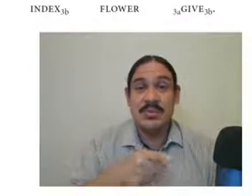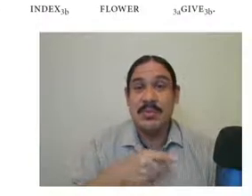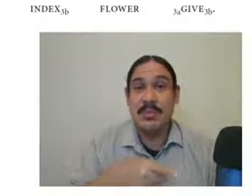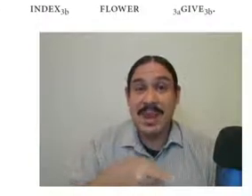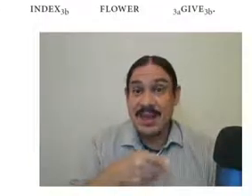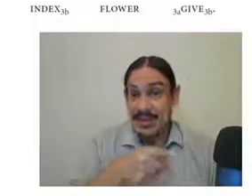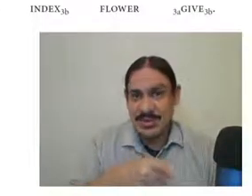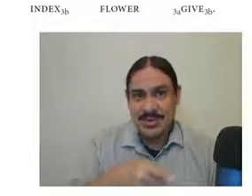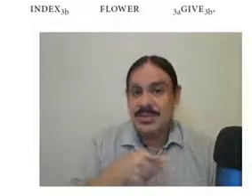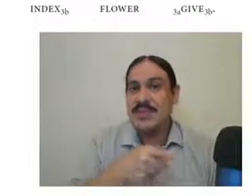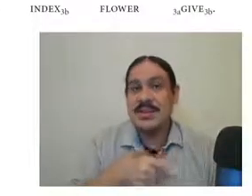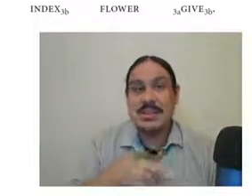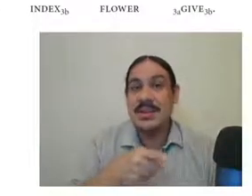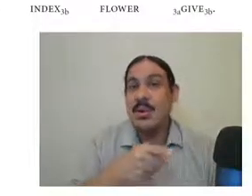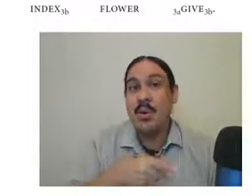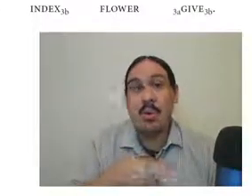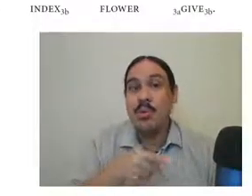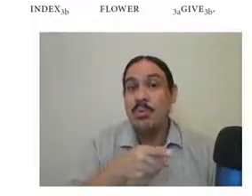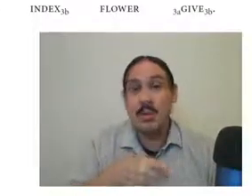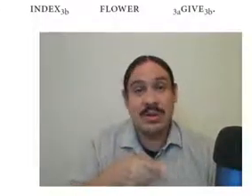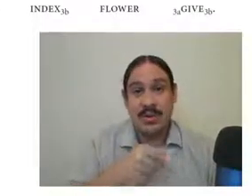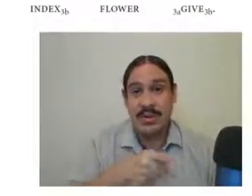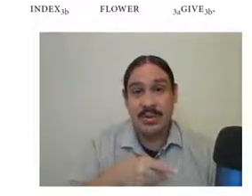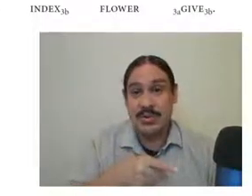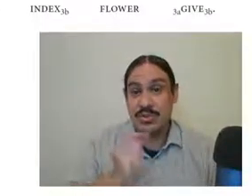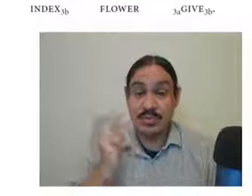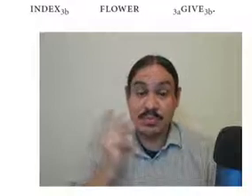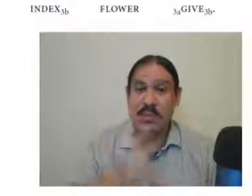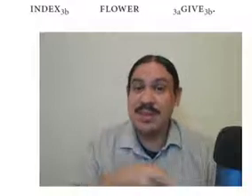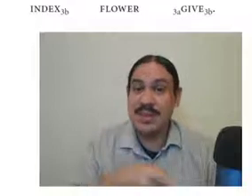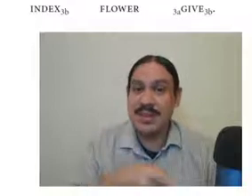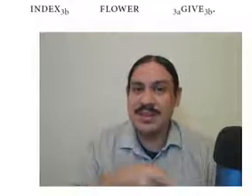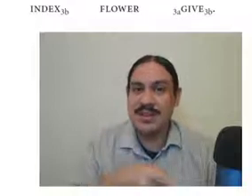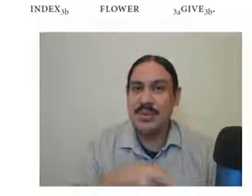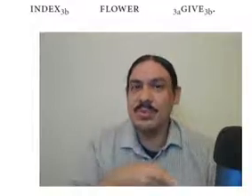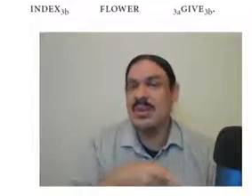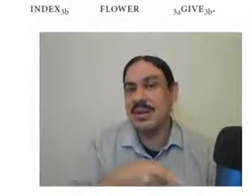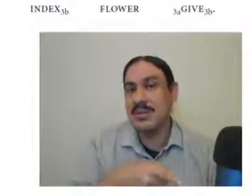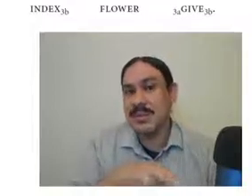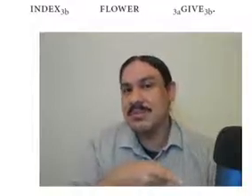for man so you don't have to repeat the whole word later on you just point there